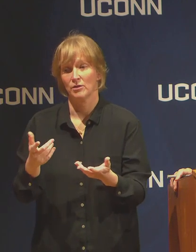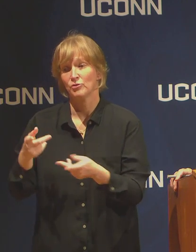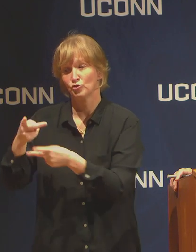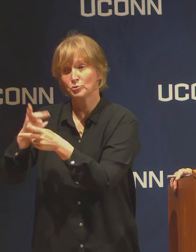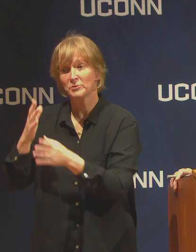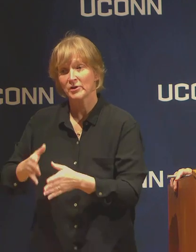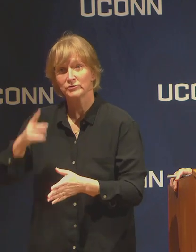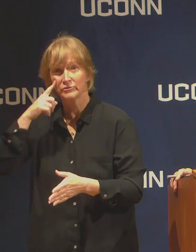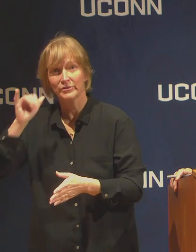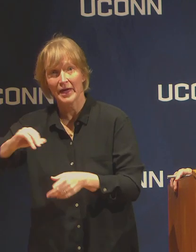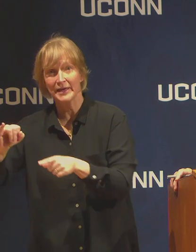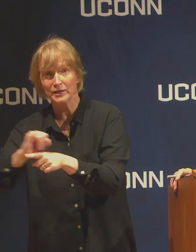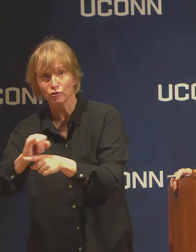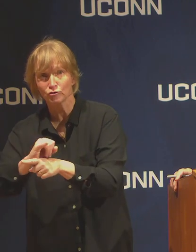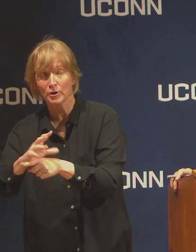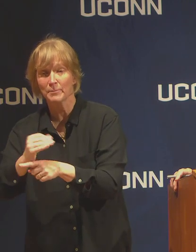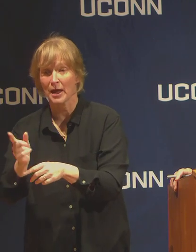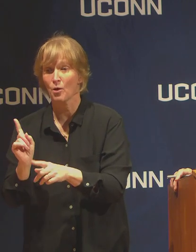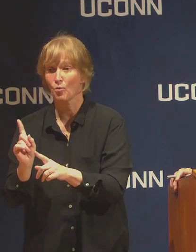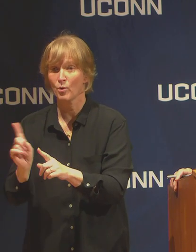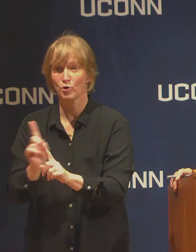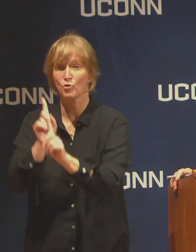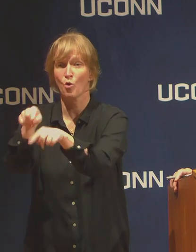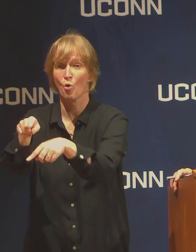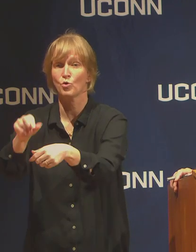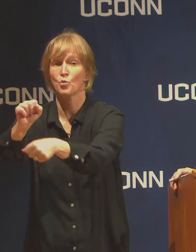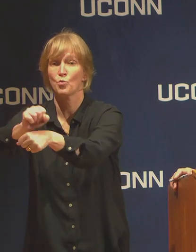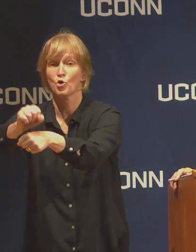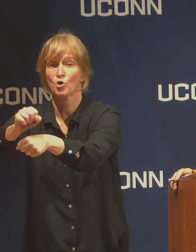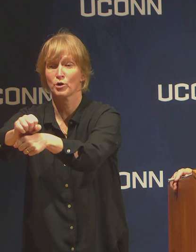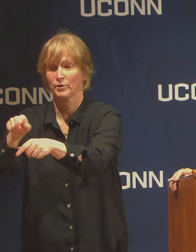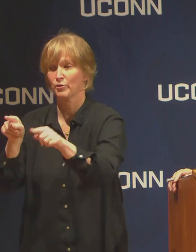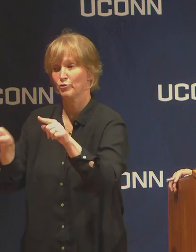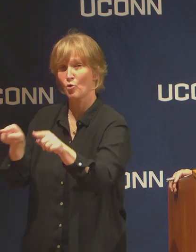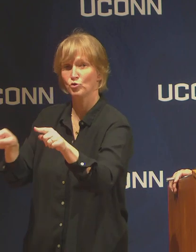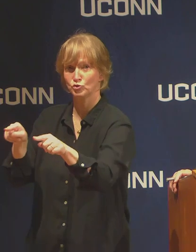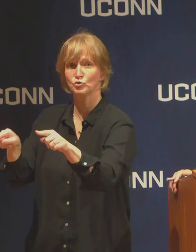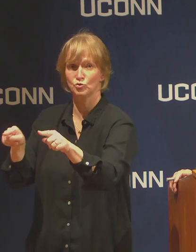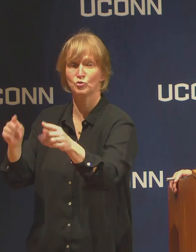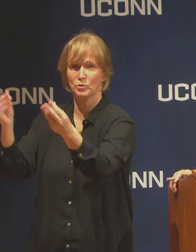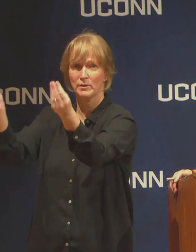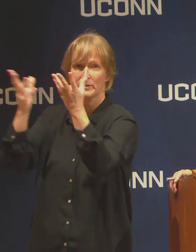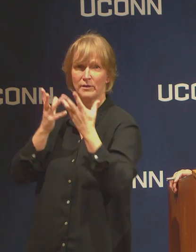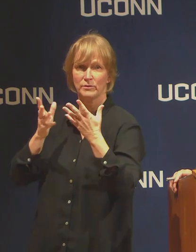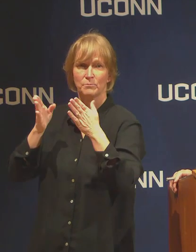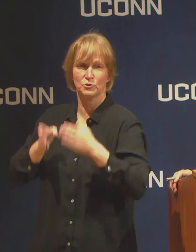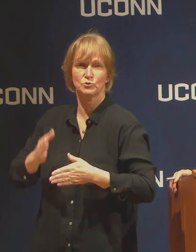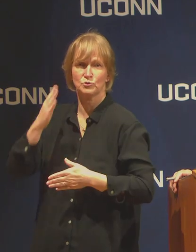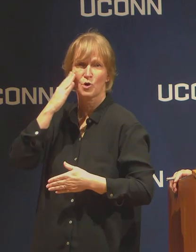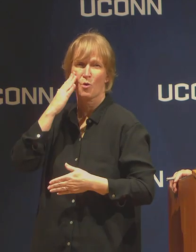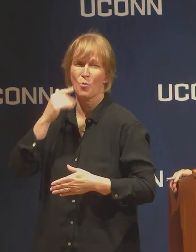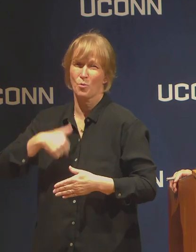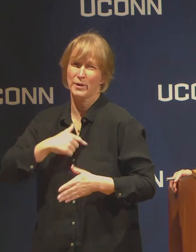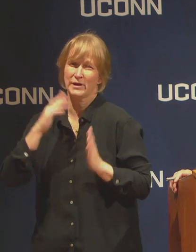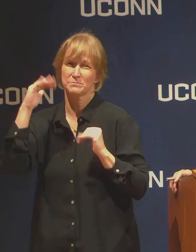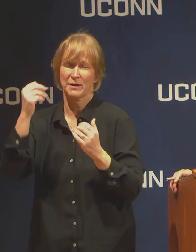the internship and the location where it is being held. We expect many of those places will ask you not to come in,